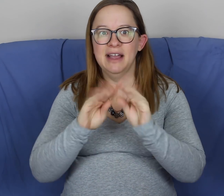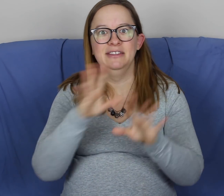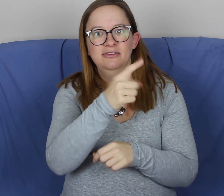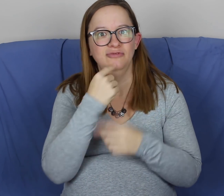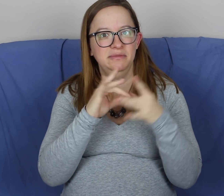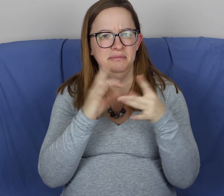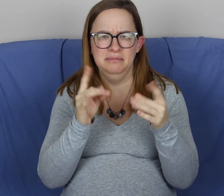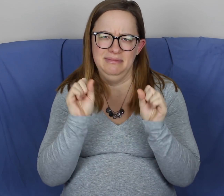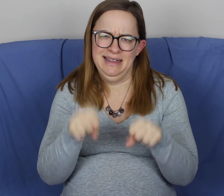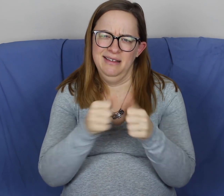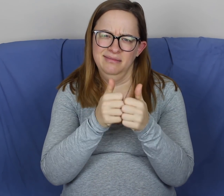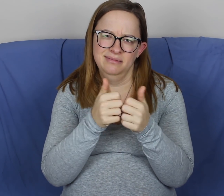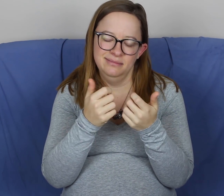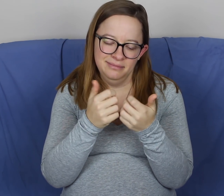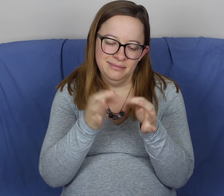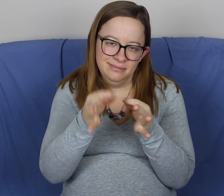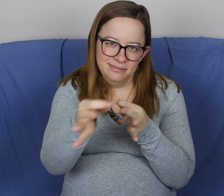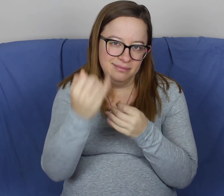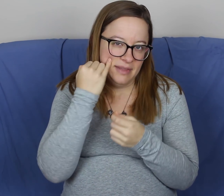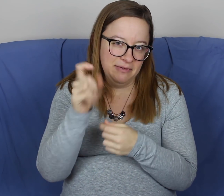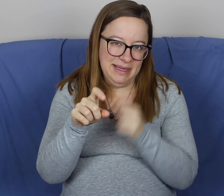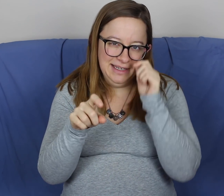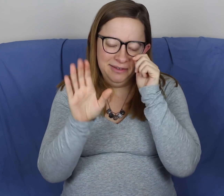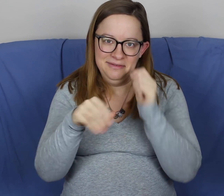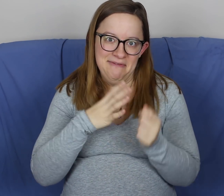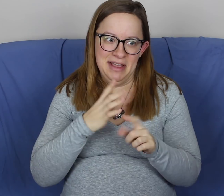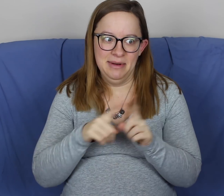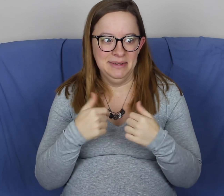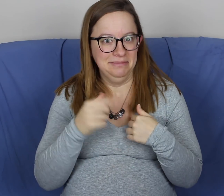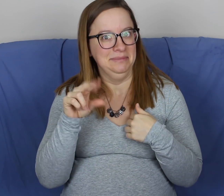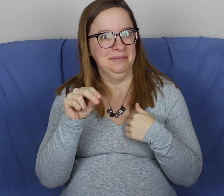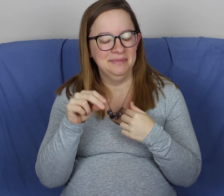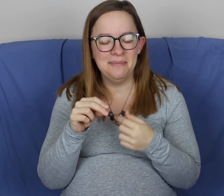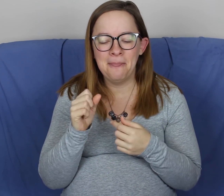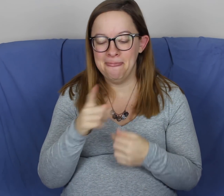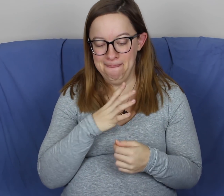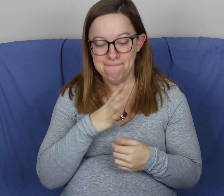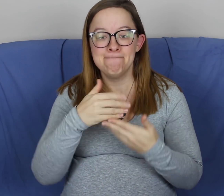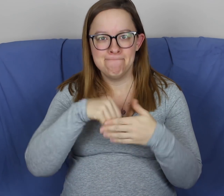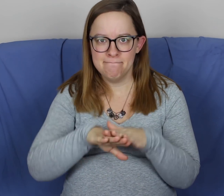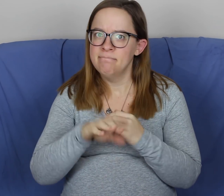Obviously she mentioned if anything were happening we could put it off, but I was like "NO!"